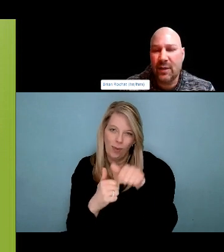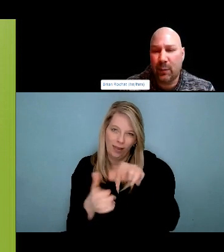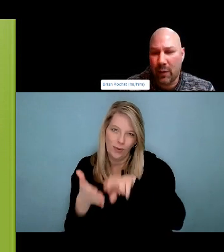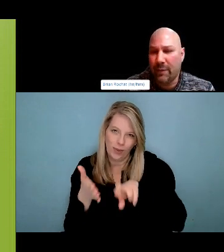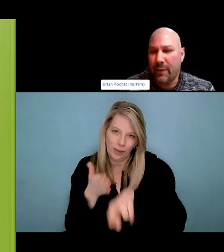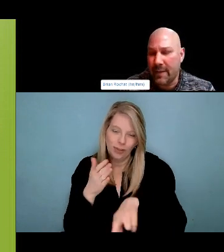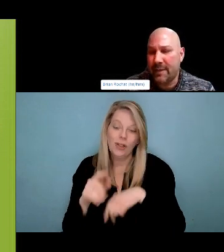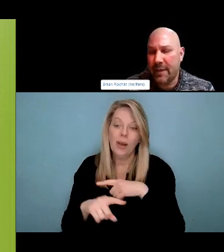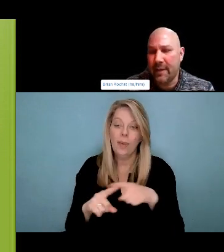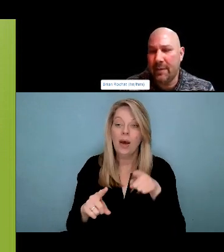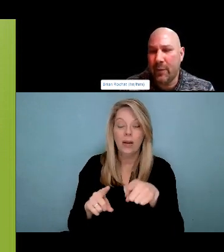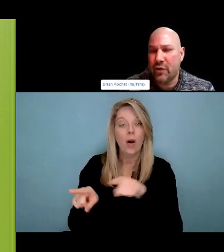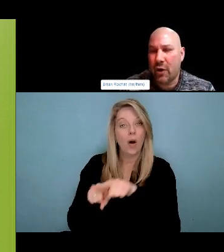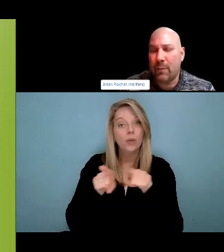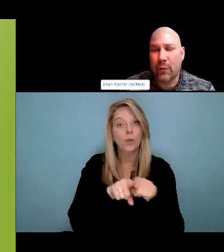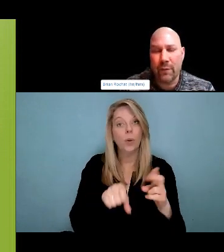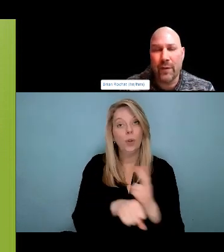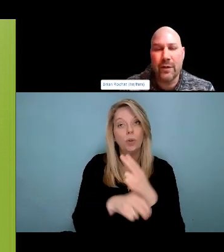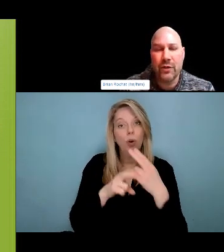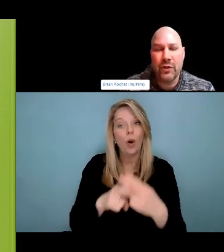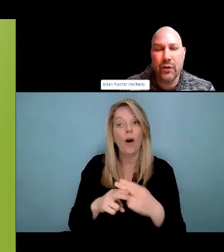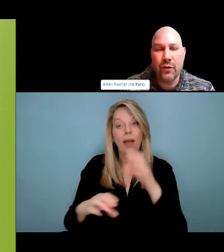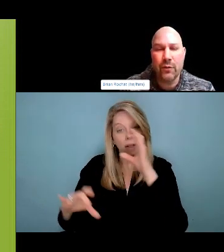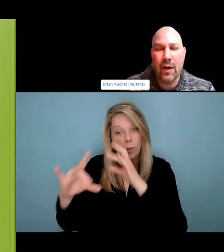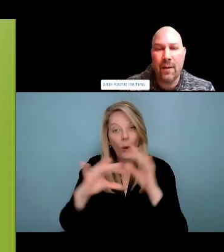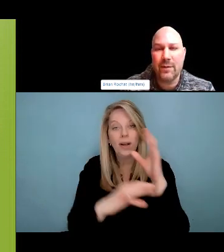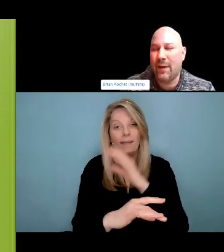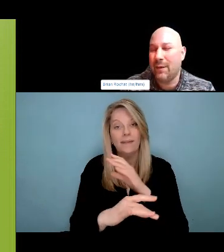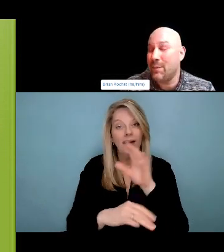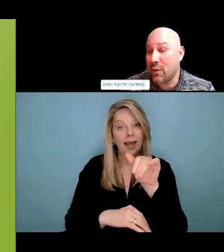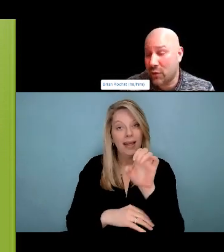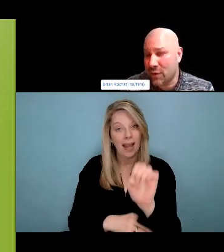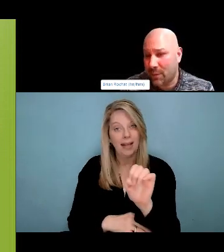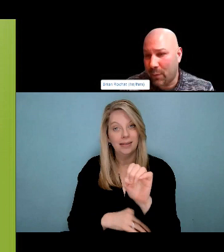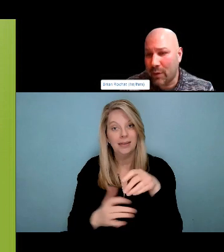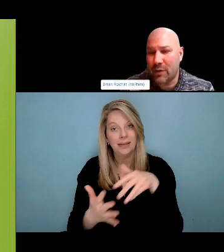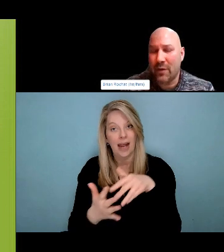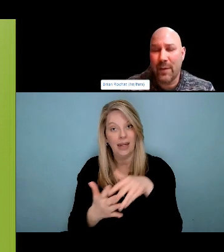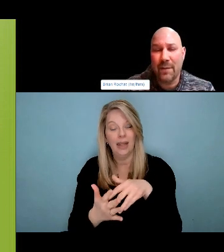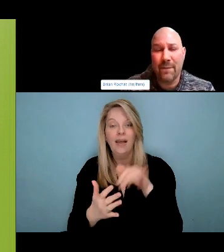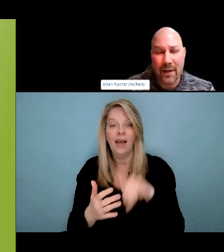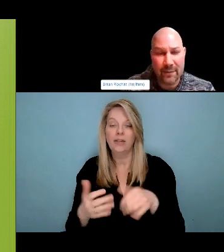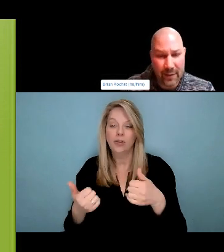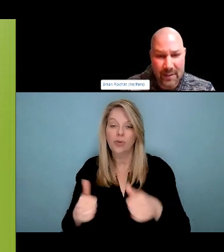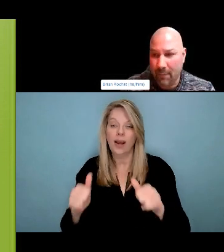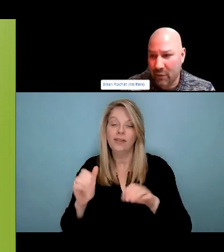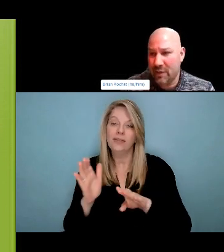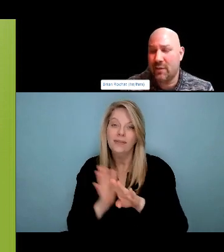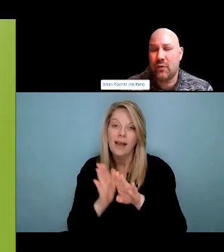why I cannot. Make it full screen, sorry folks. Give me 1 s. It's not gonna let me make it a full screen.